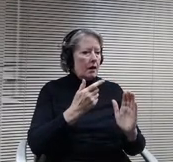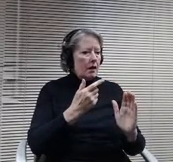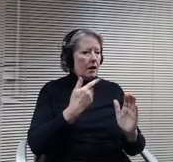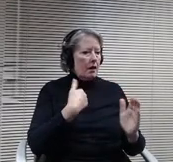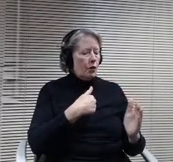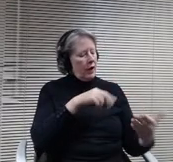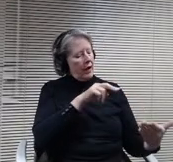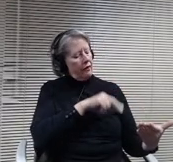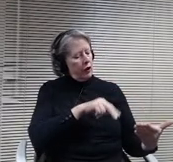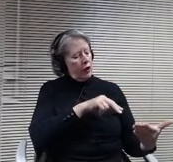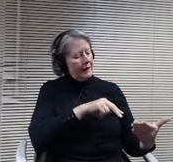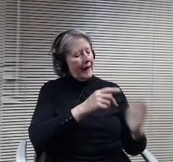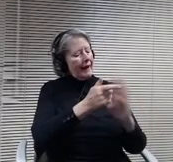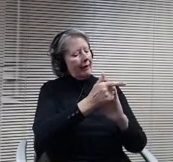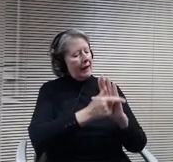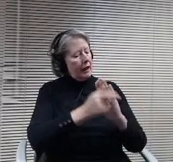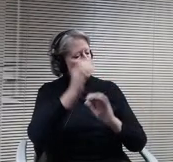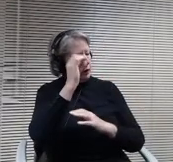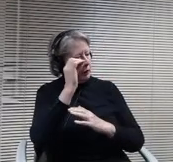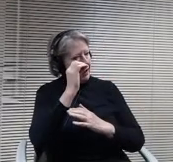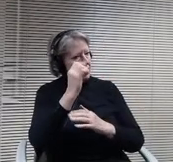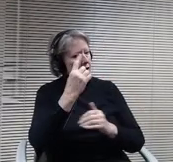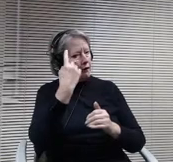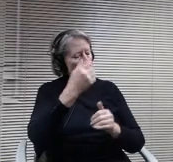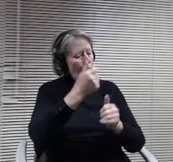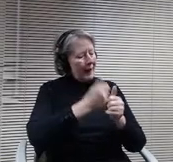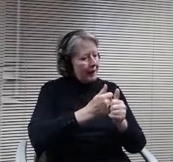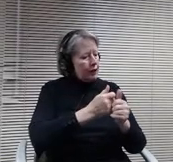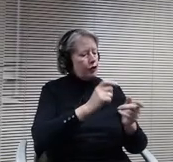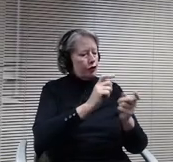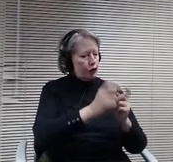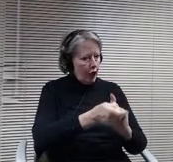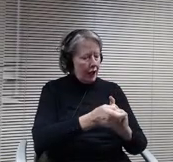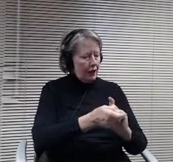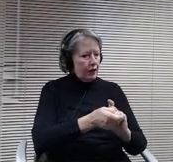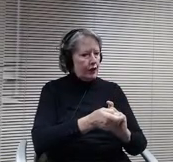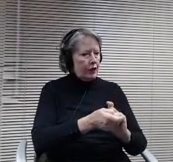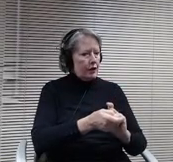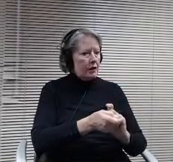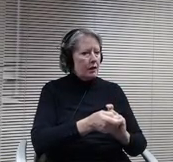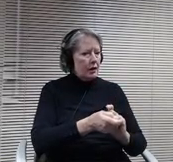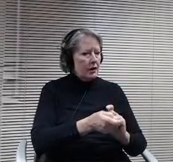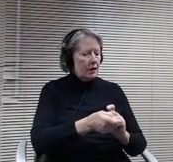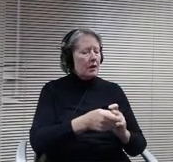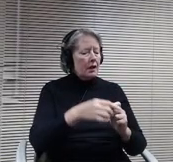and gotten green light on all of the things that you've proposed